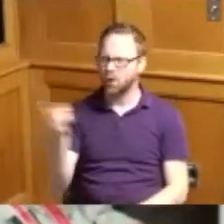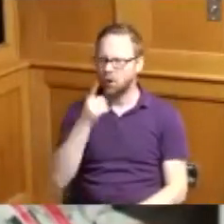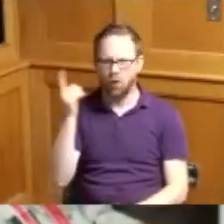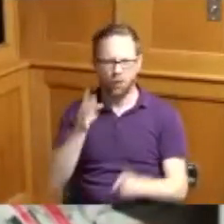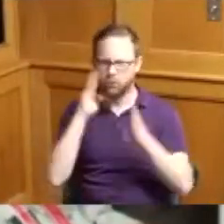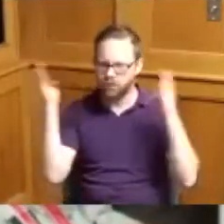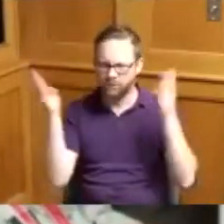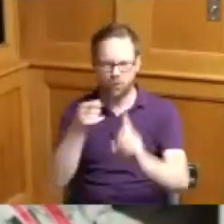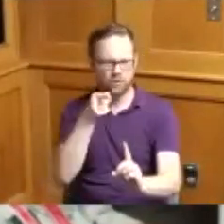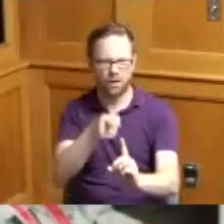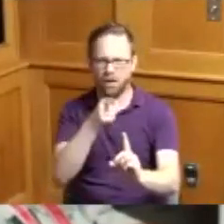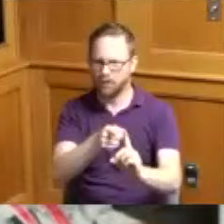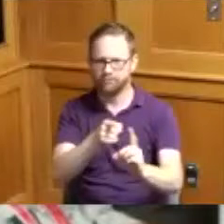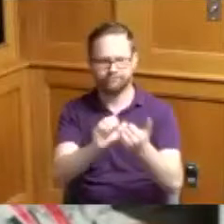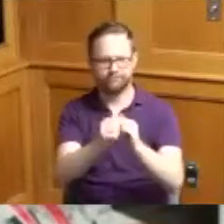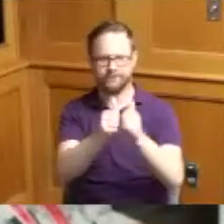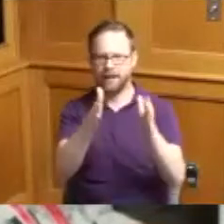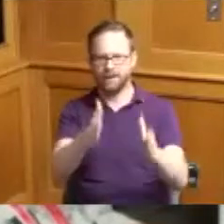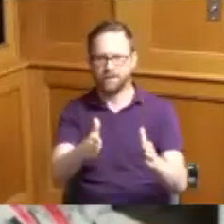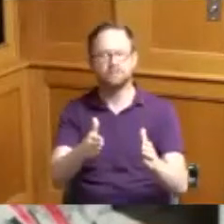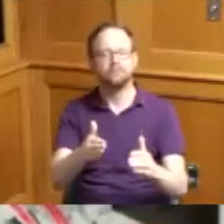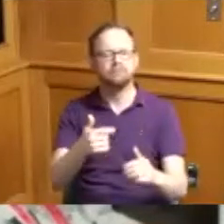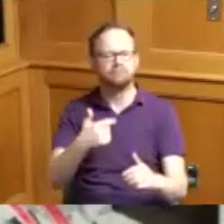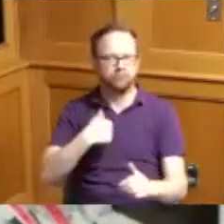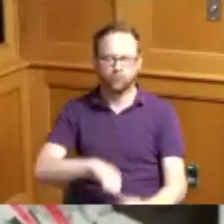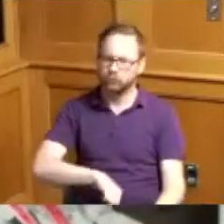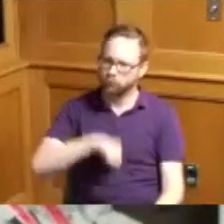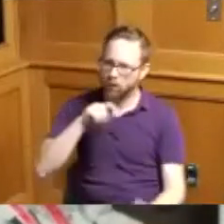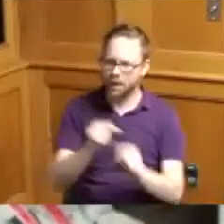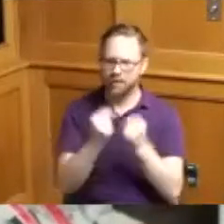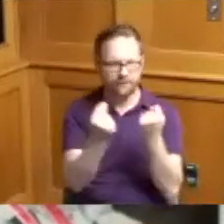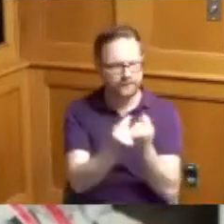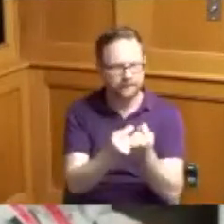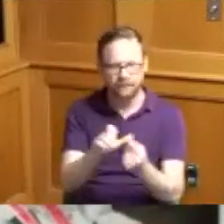and I couldn't be more proud of this team with my coaches and the families of our support staff